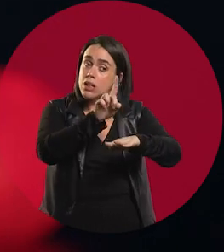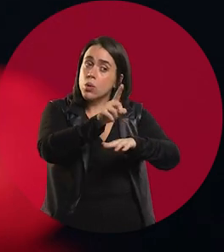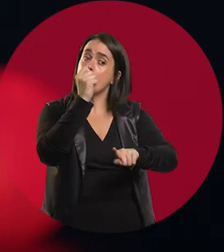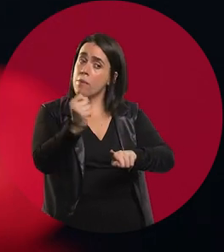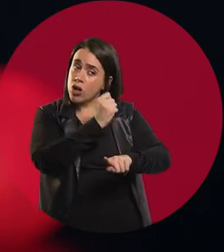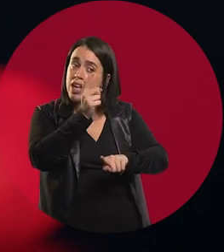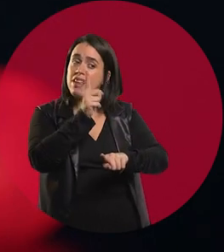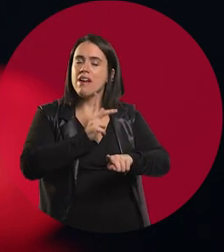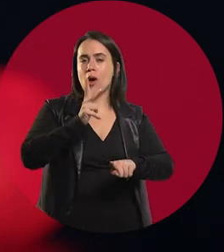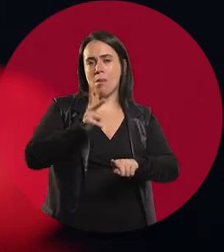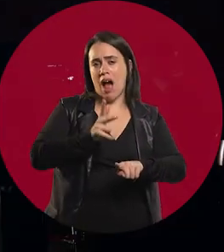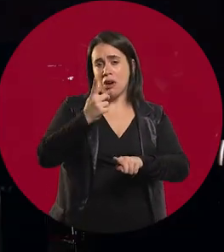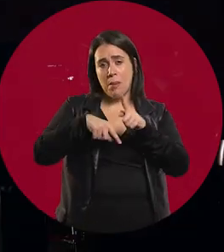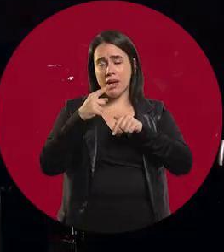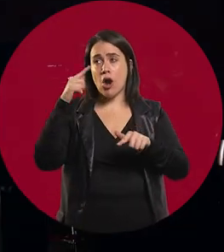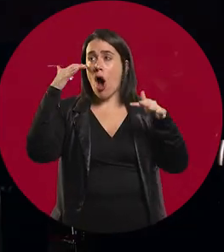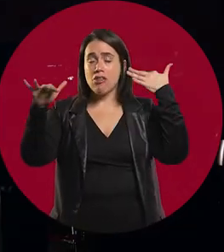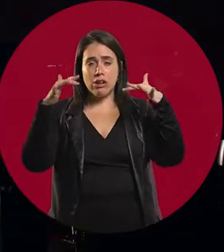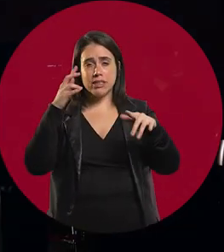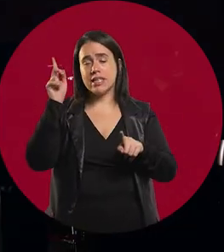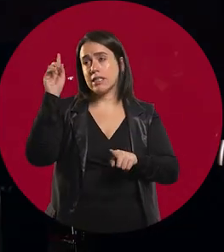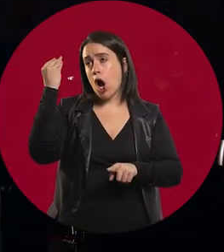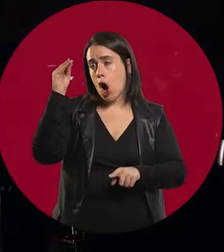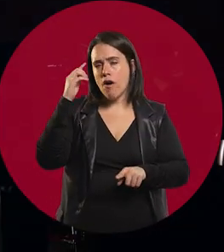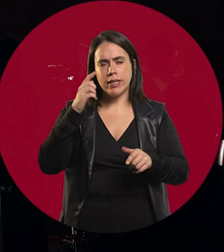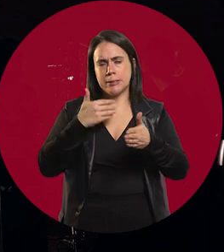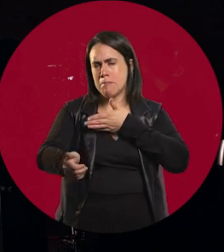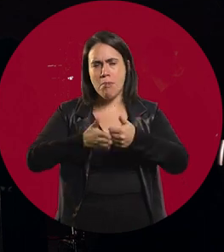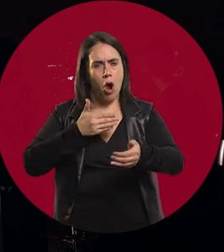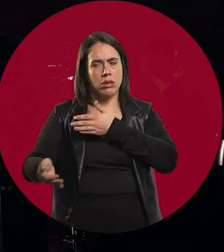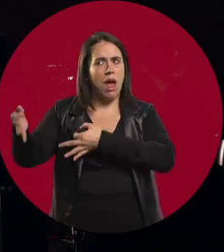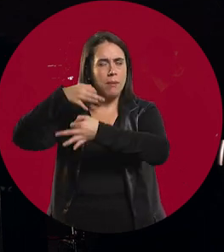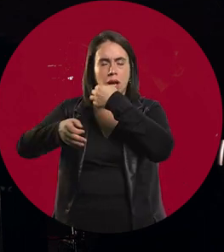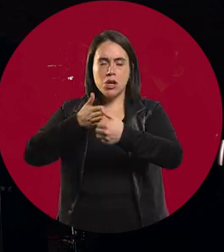but you don't listen to him because you're focusing on the method and on learning the technique.